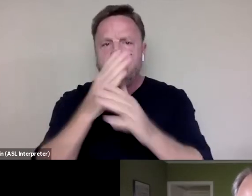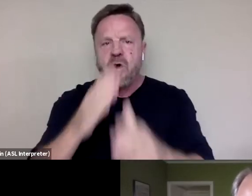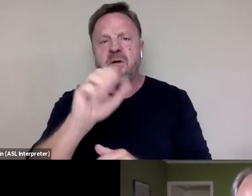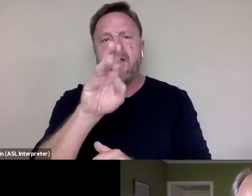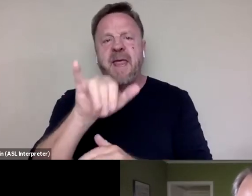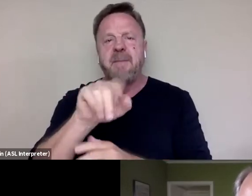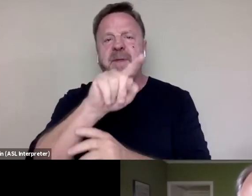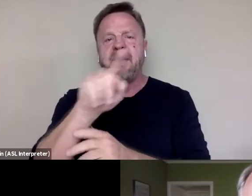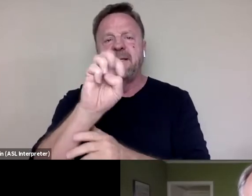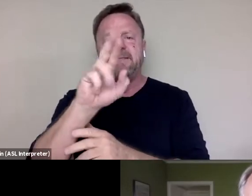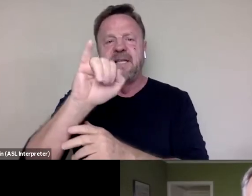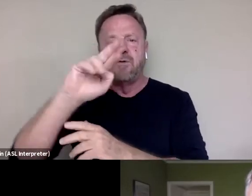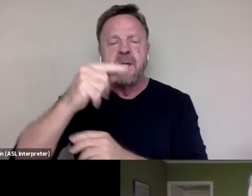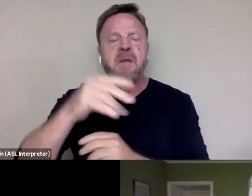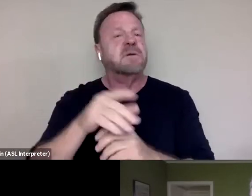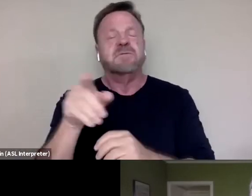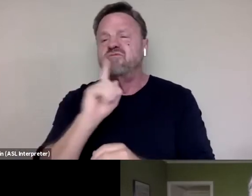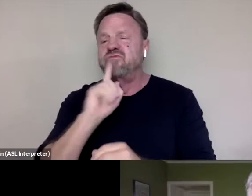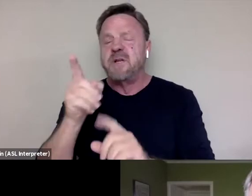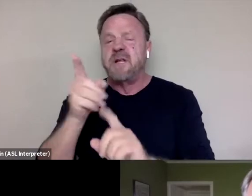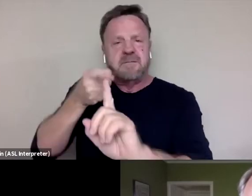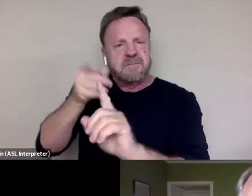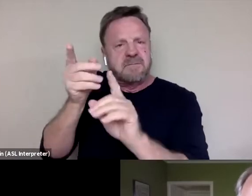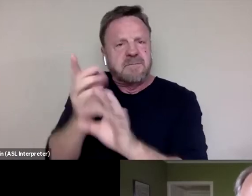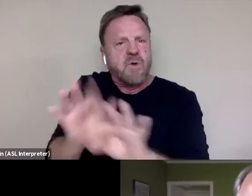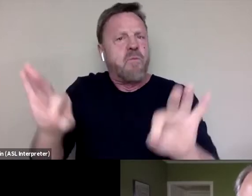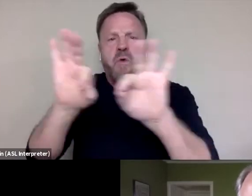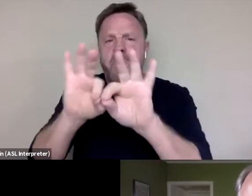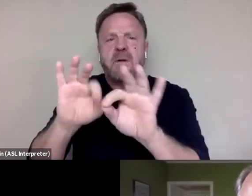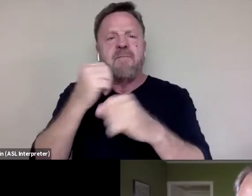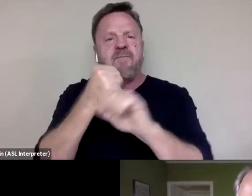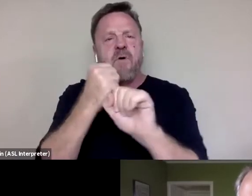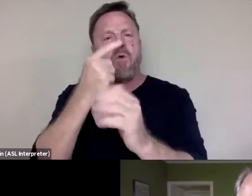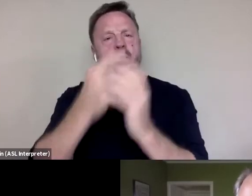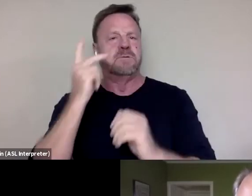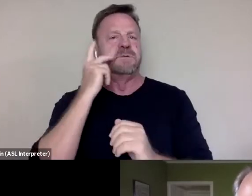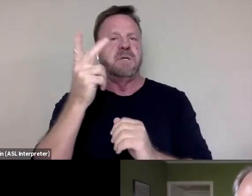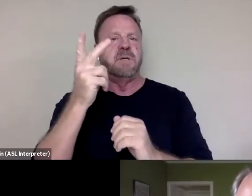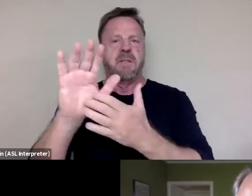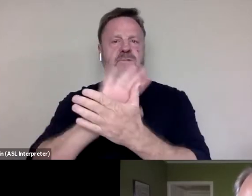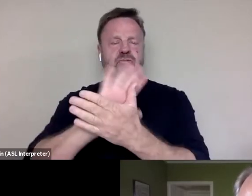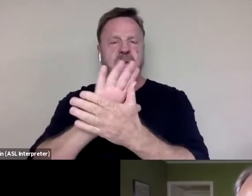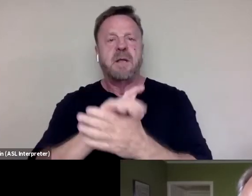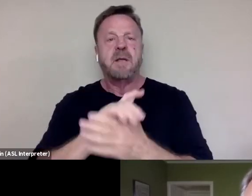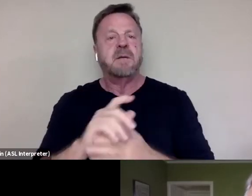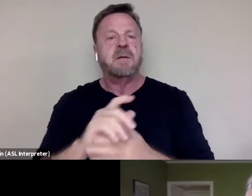who is just essential in forming what is on the screen. So certainly I wasn't doing it alone.